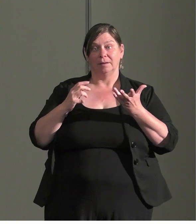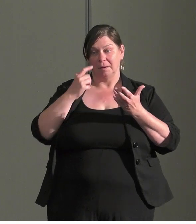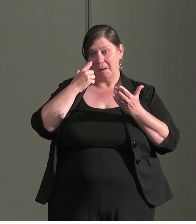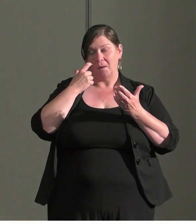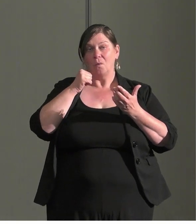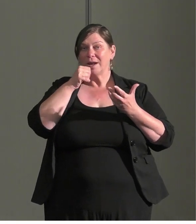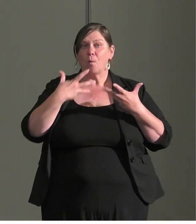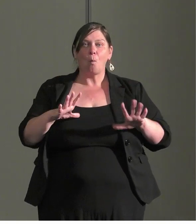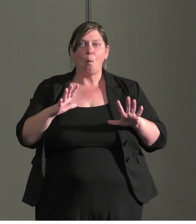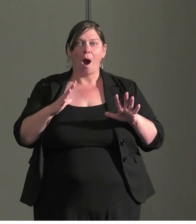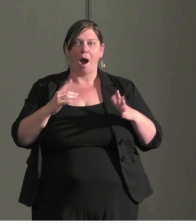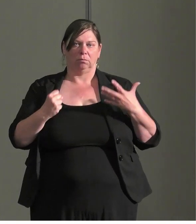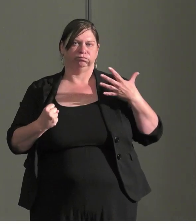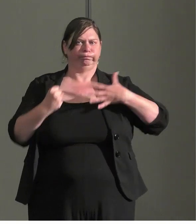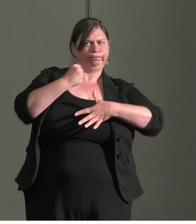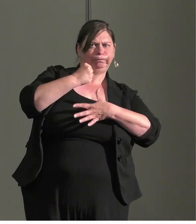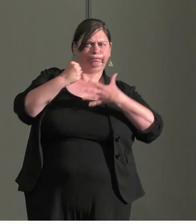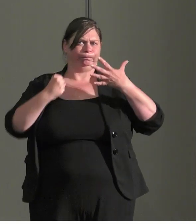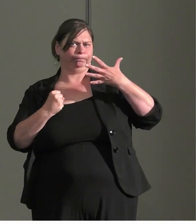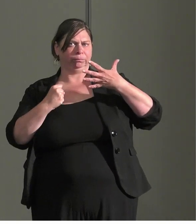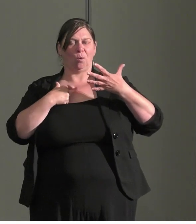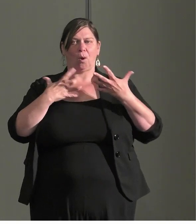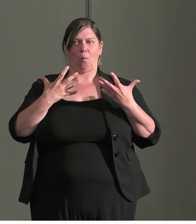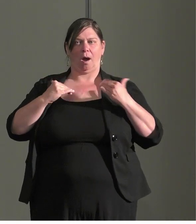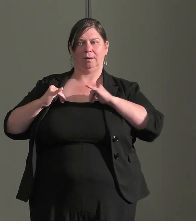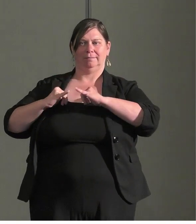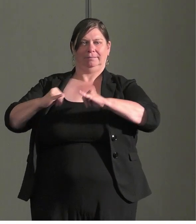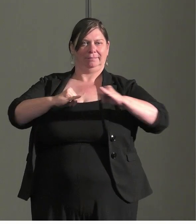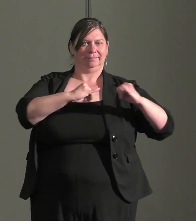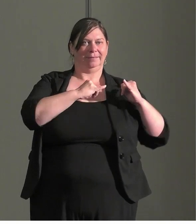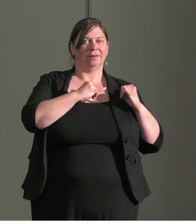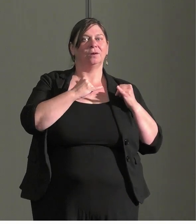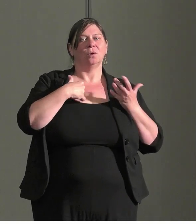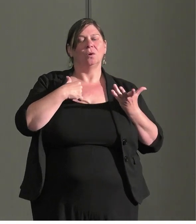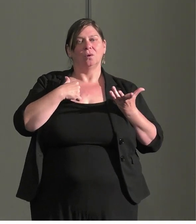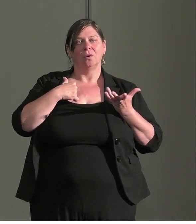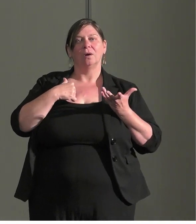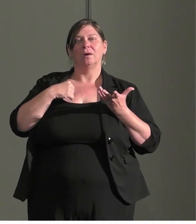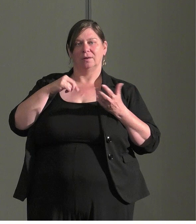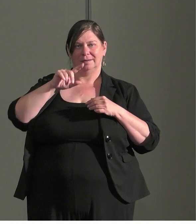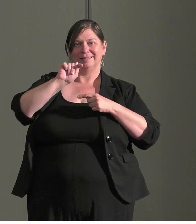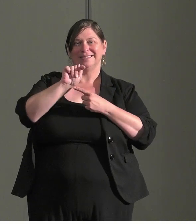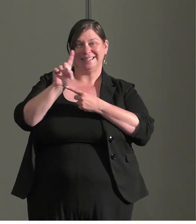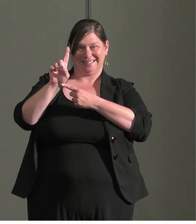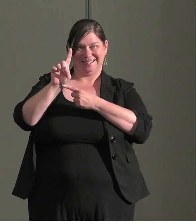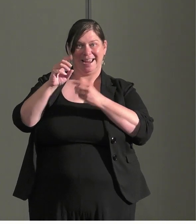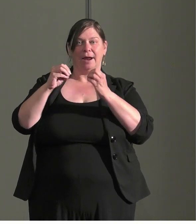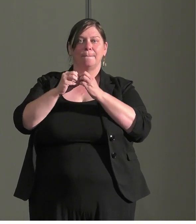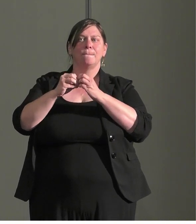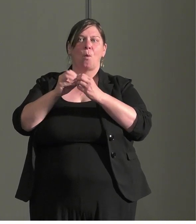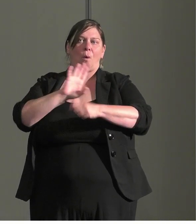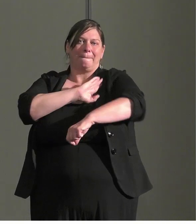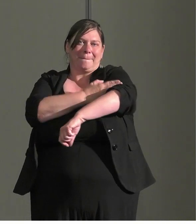format as possible we knew that the individuals at TD had relational power on the working group